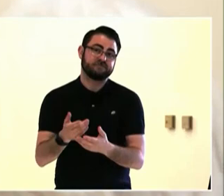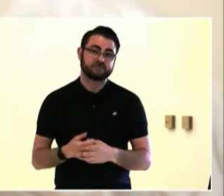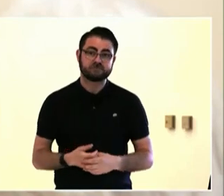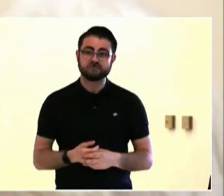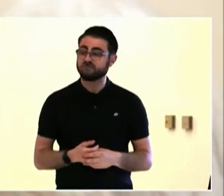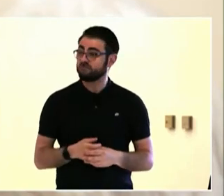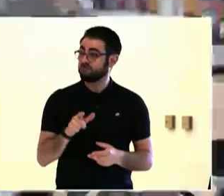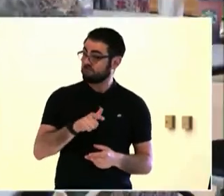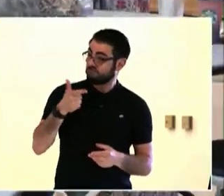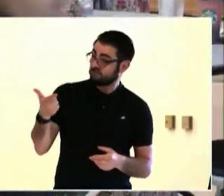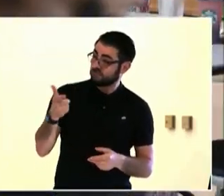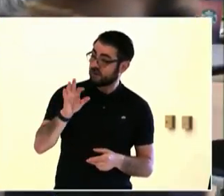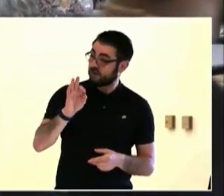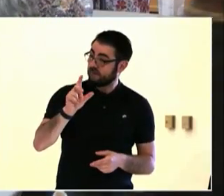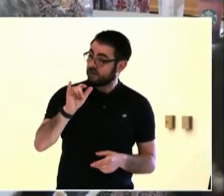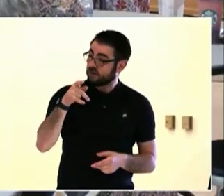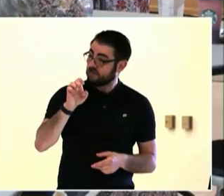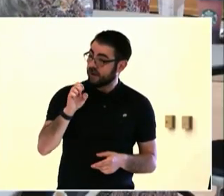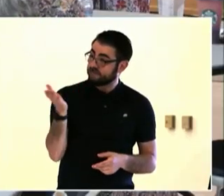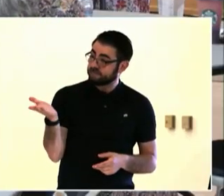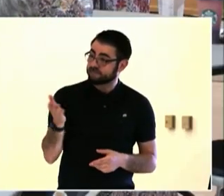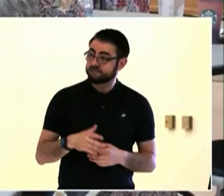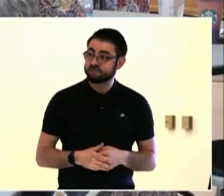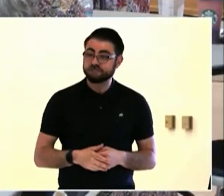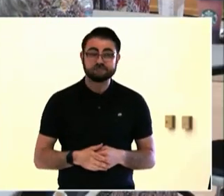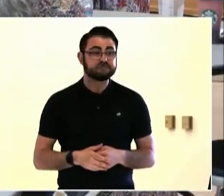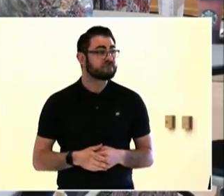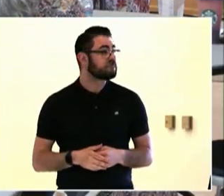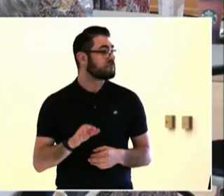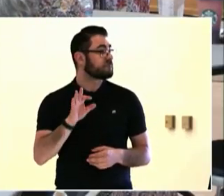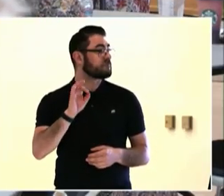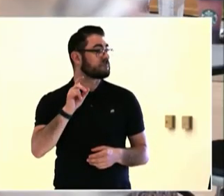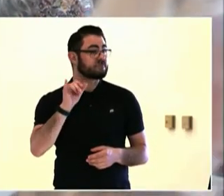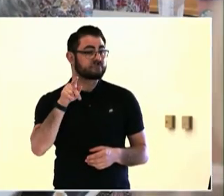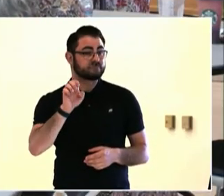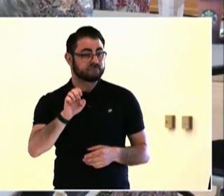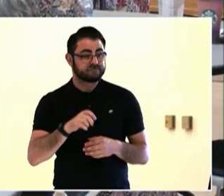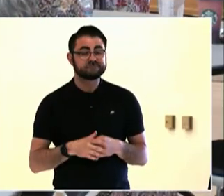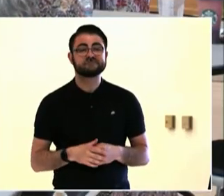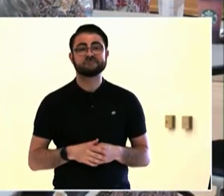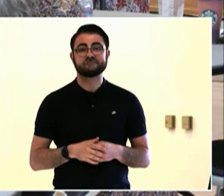different story about the city. So when you are aware of that,